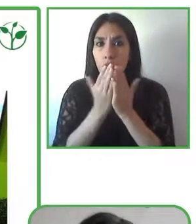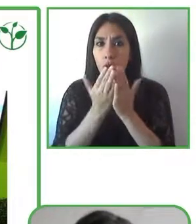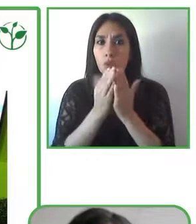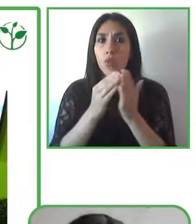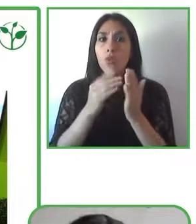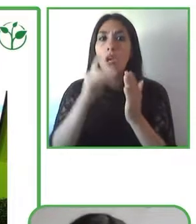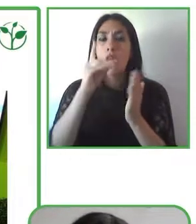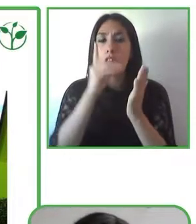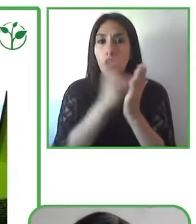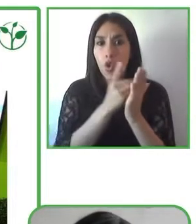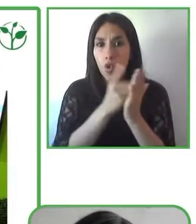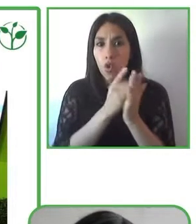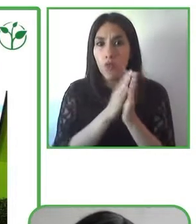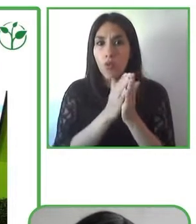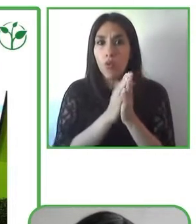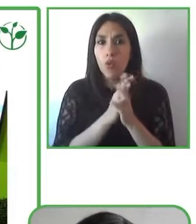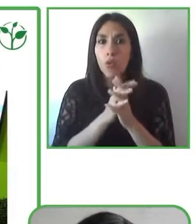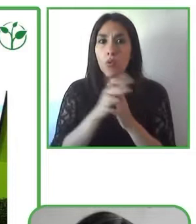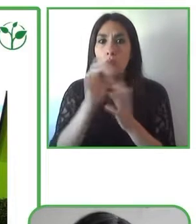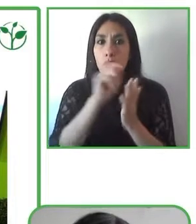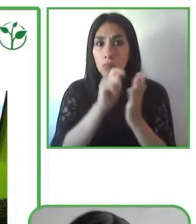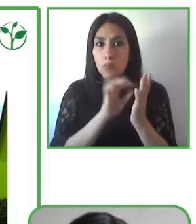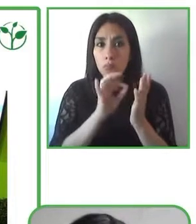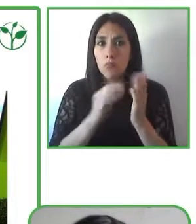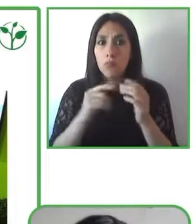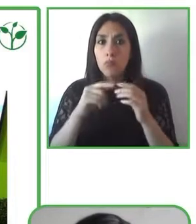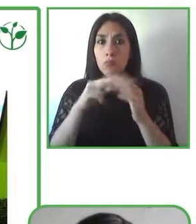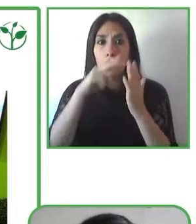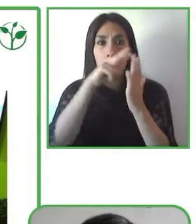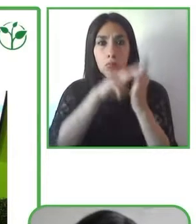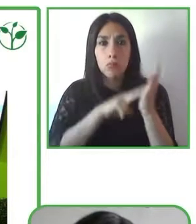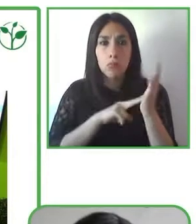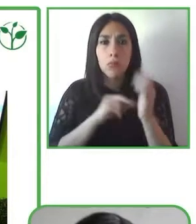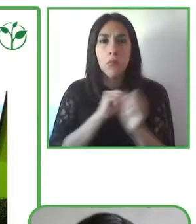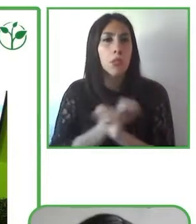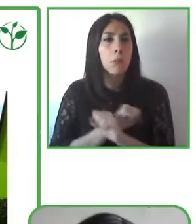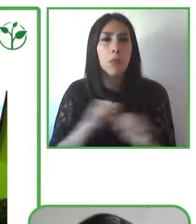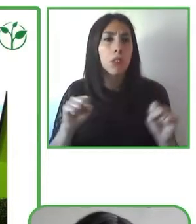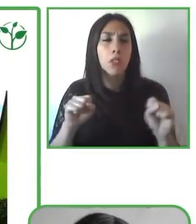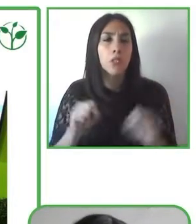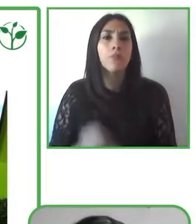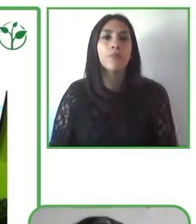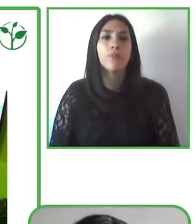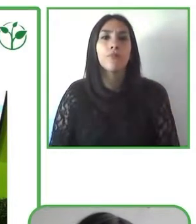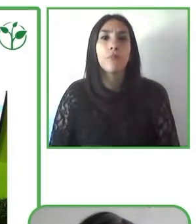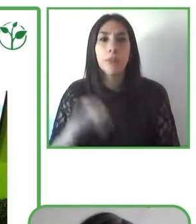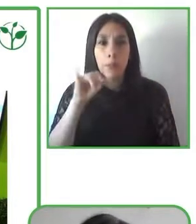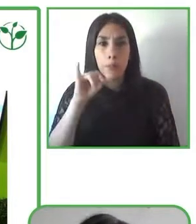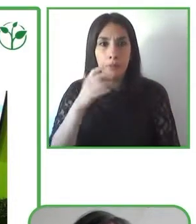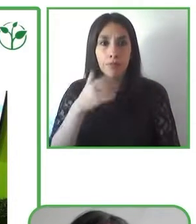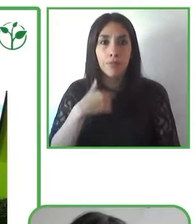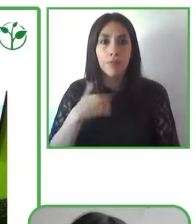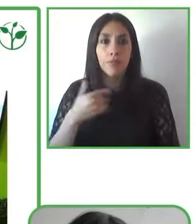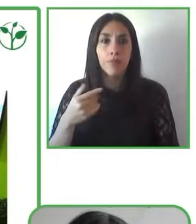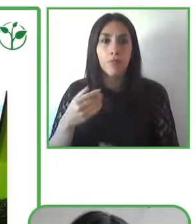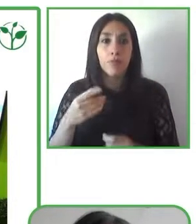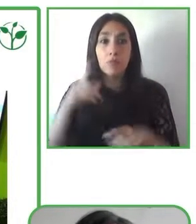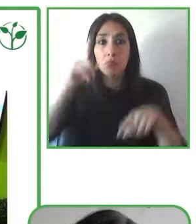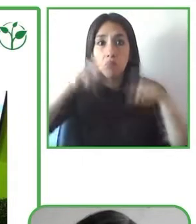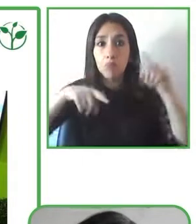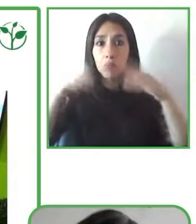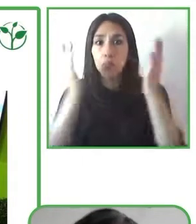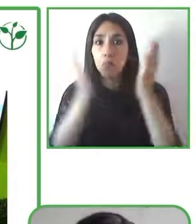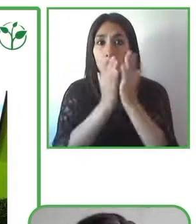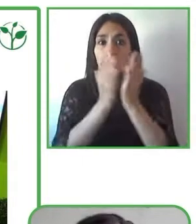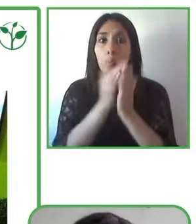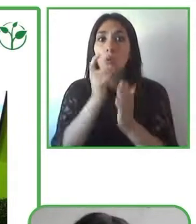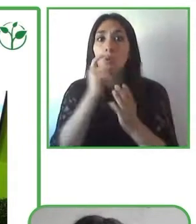were not accessible to them and when some students had certain materials on hand